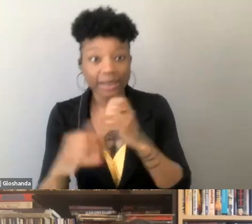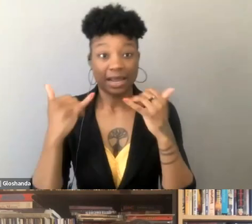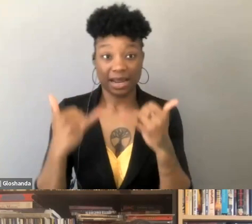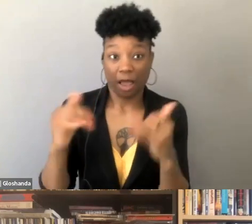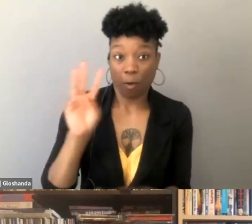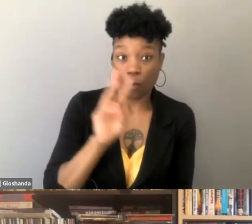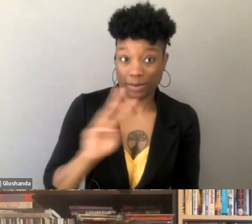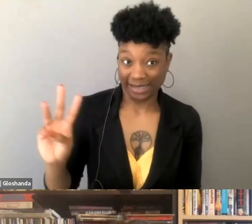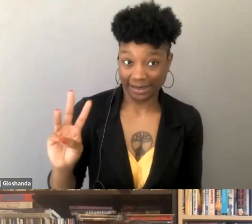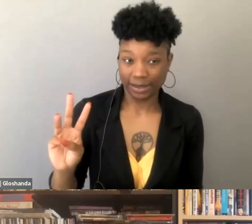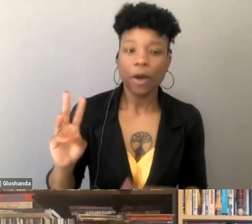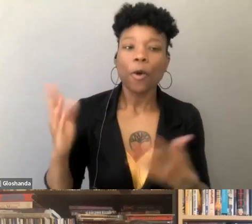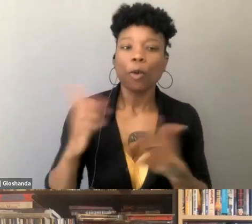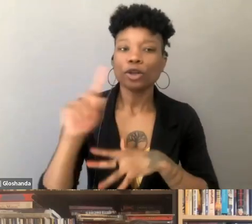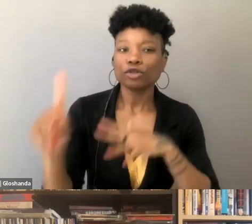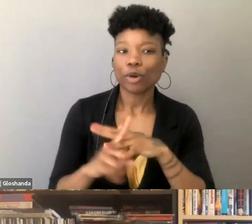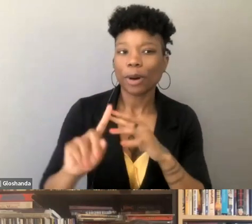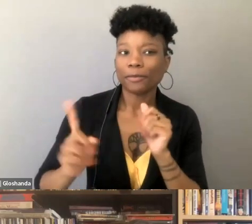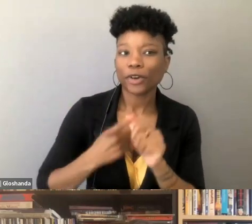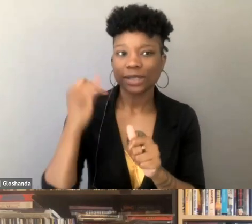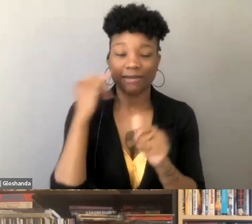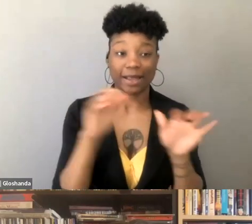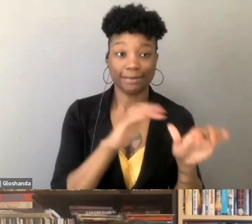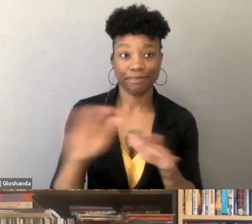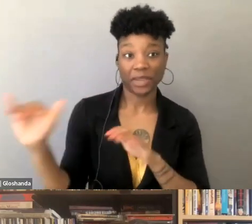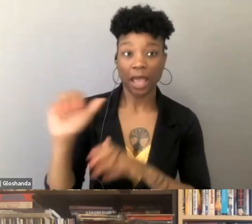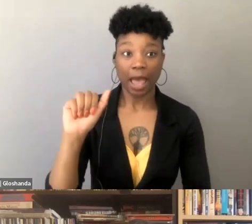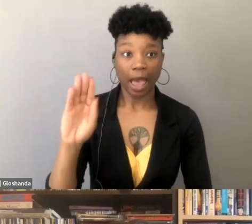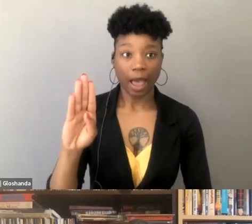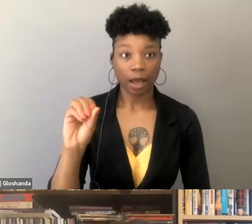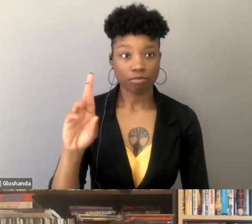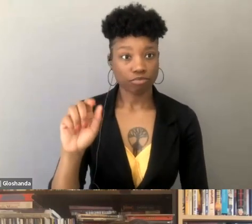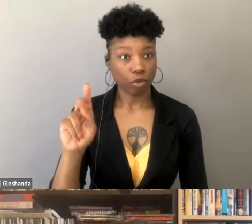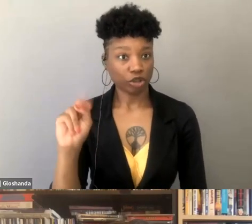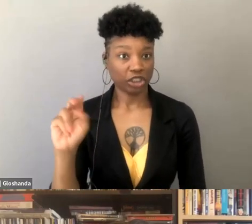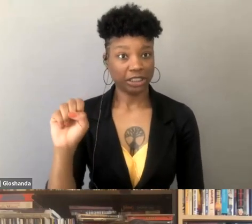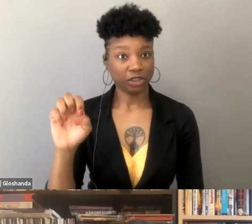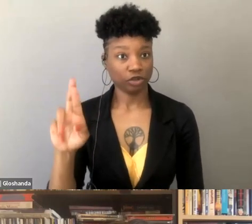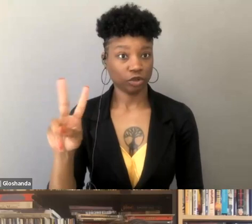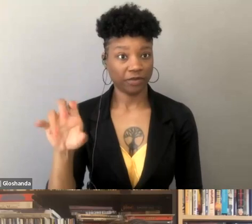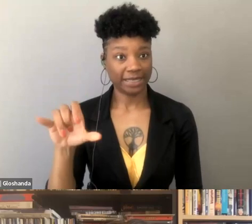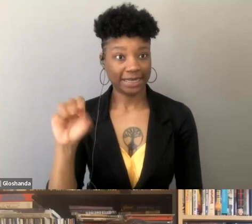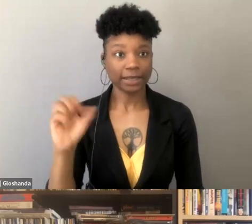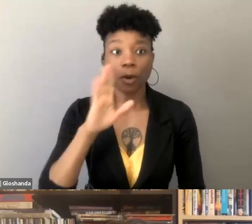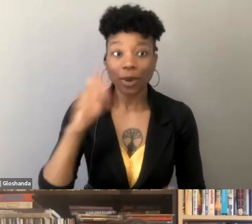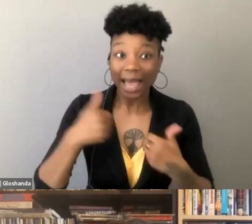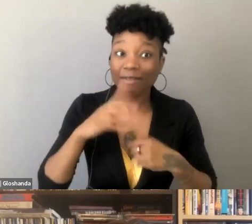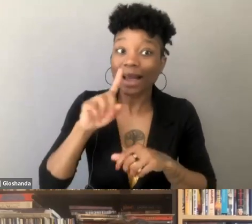if you type in abortion services, is it going to be an actual provider, that gives a range of options in medical services or is it going to be someone who's an advocate